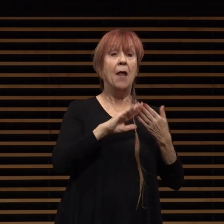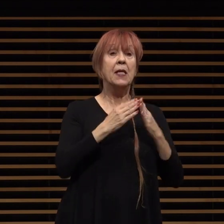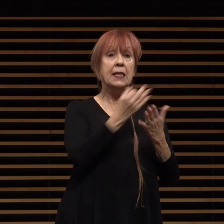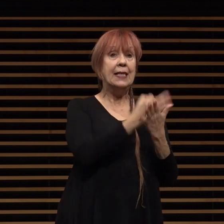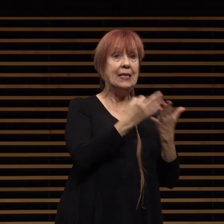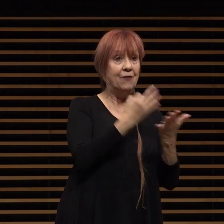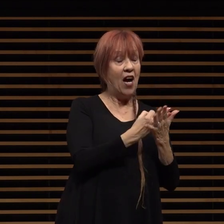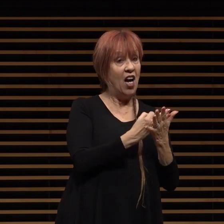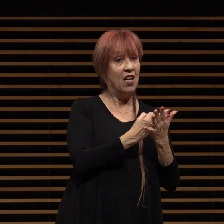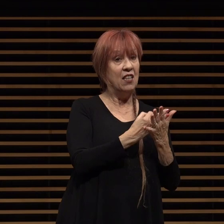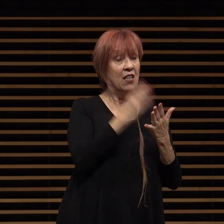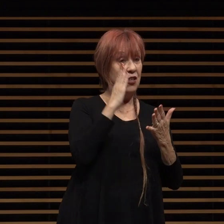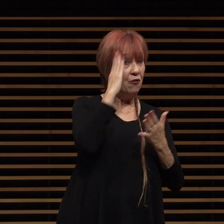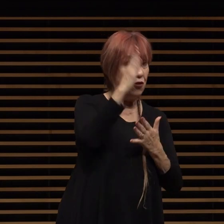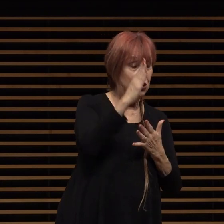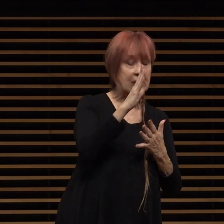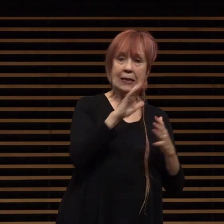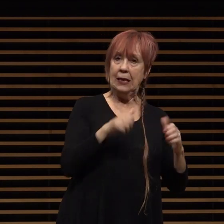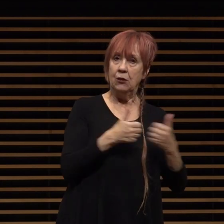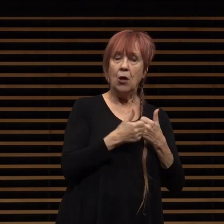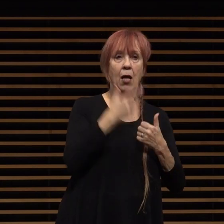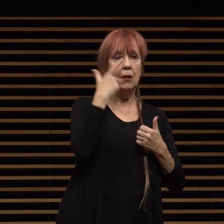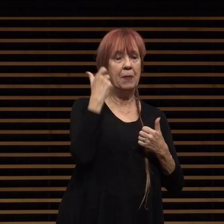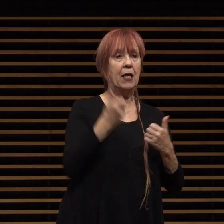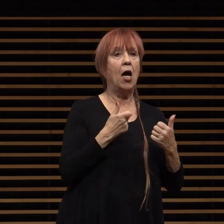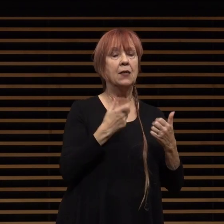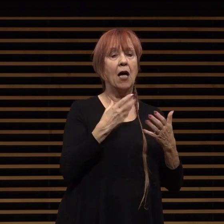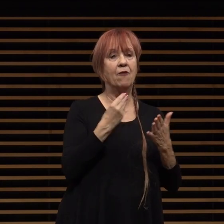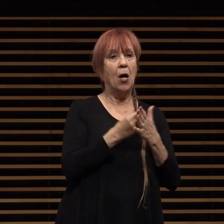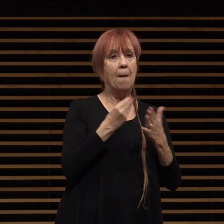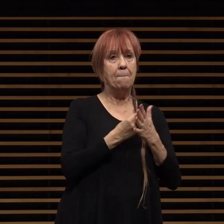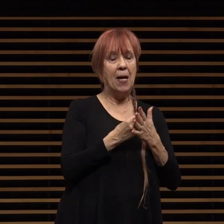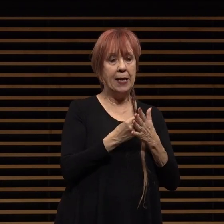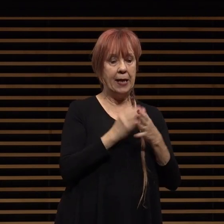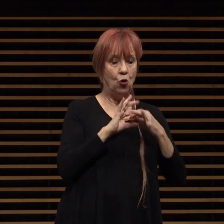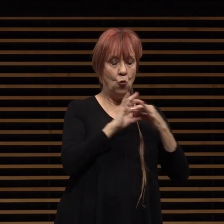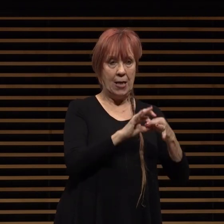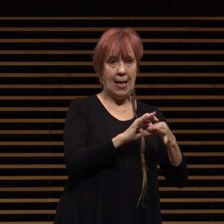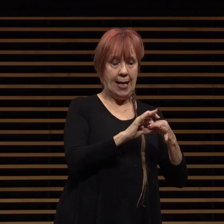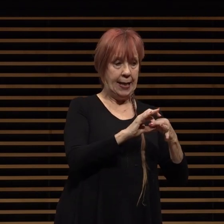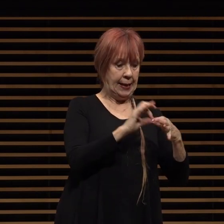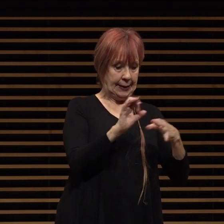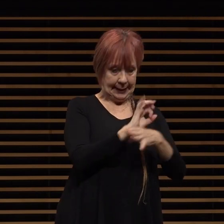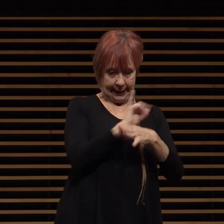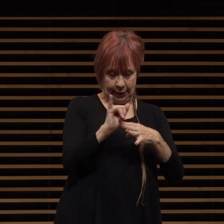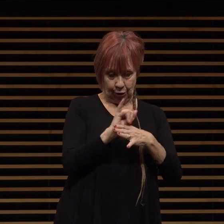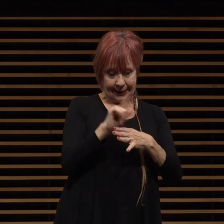challenged by some key revenues related to industry industries